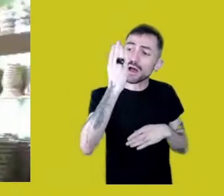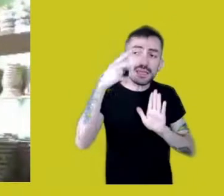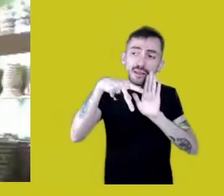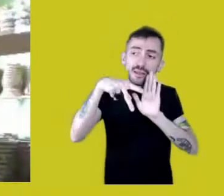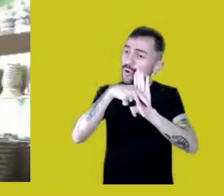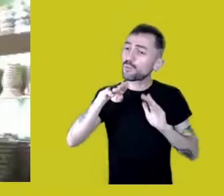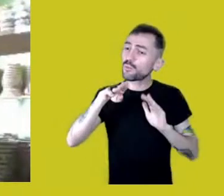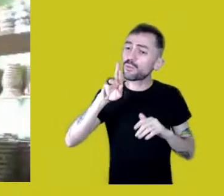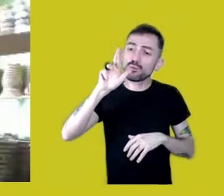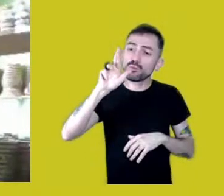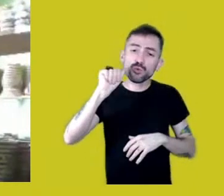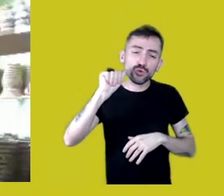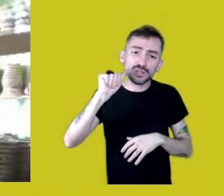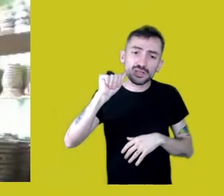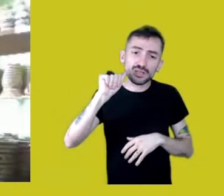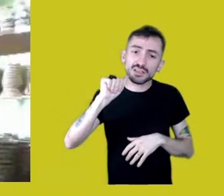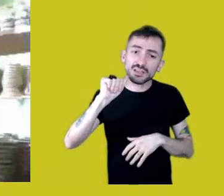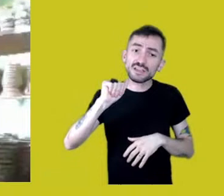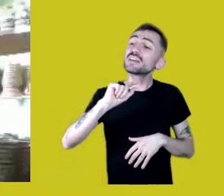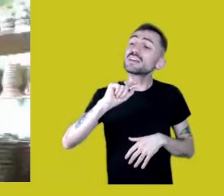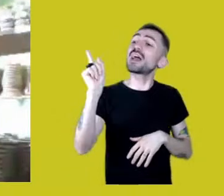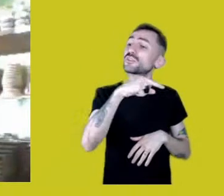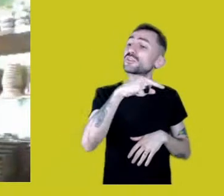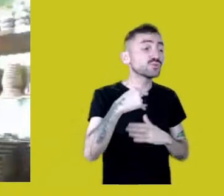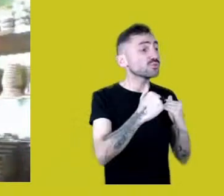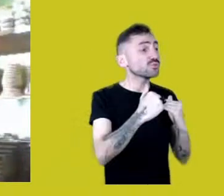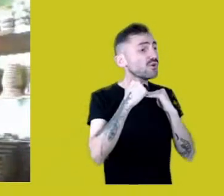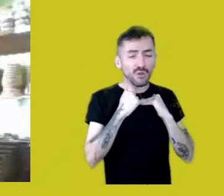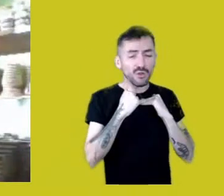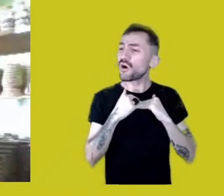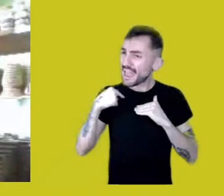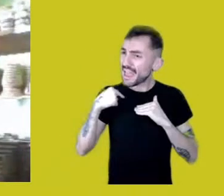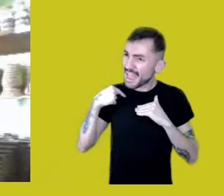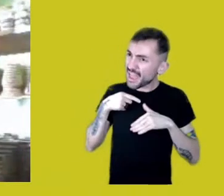And we were accused of invading our own territory.